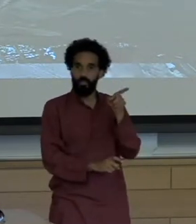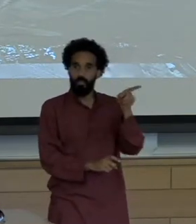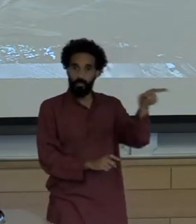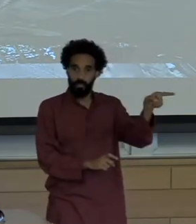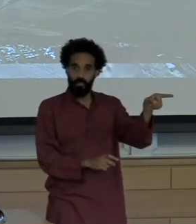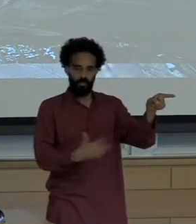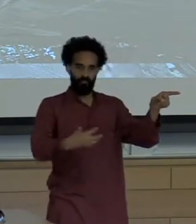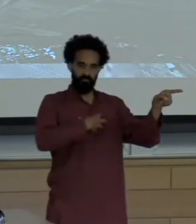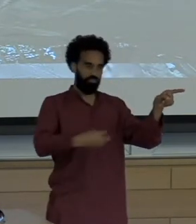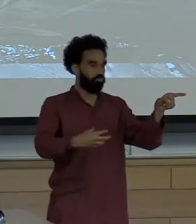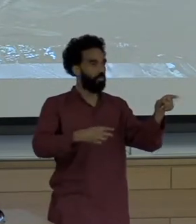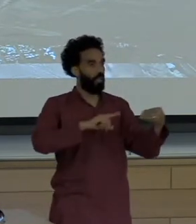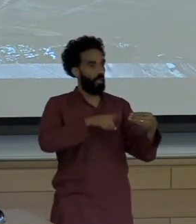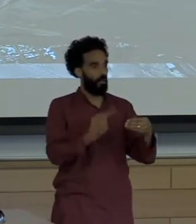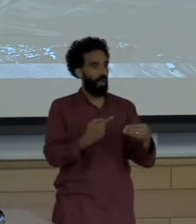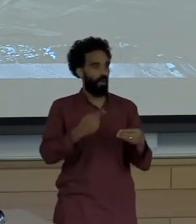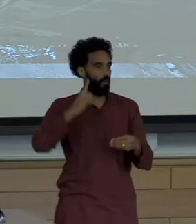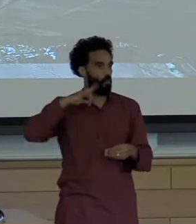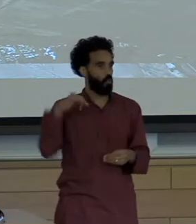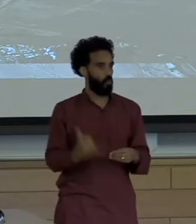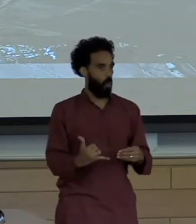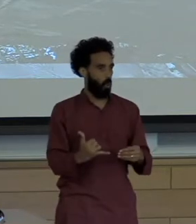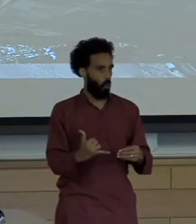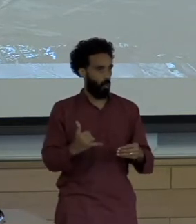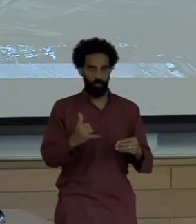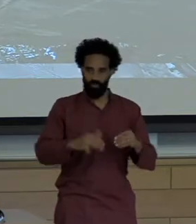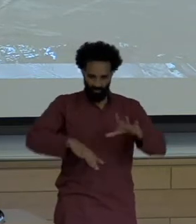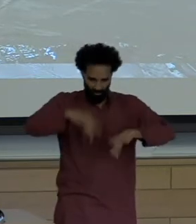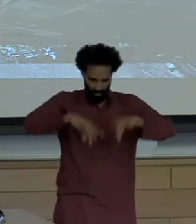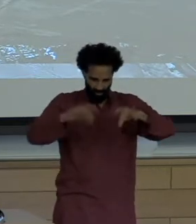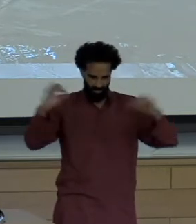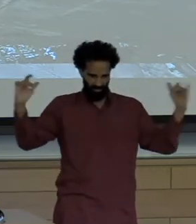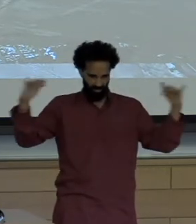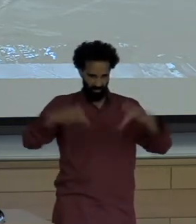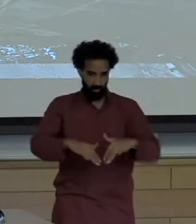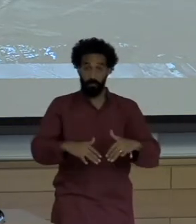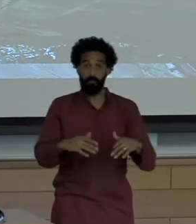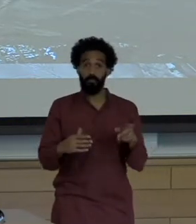Graffiti reads in Spanish water is worth more than gold